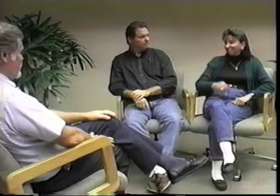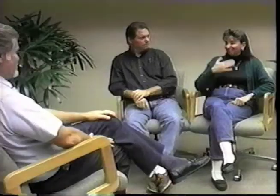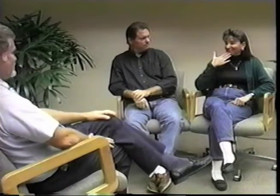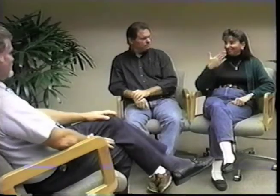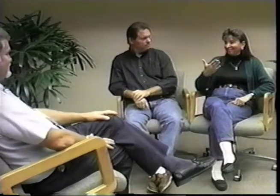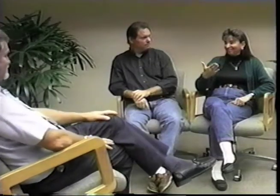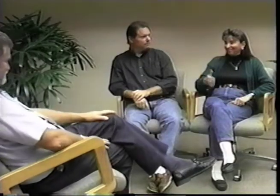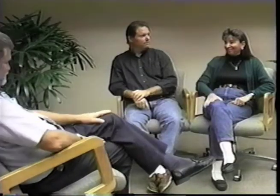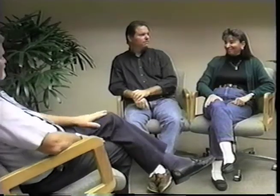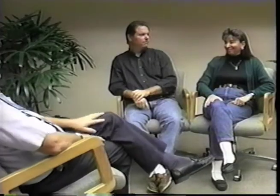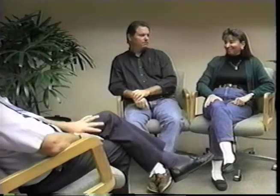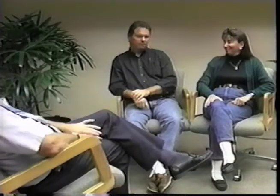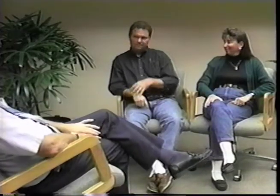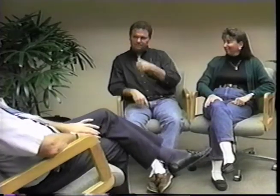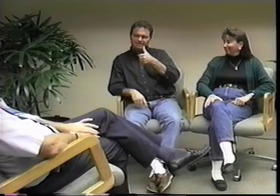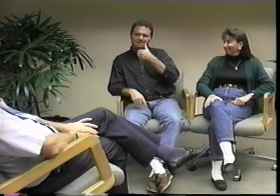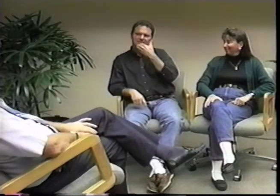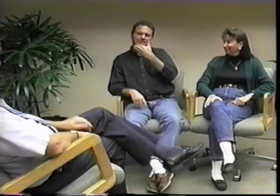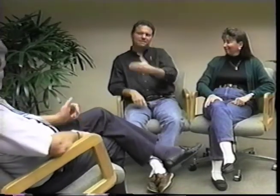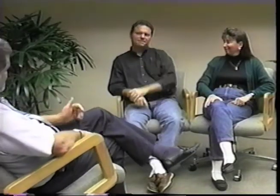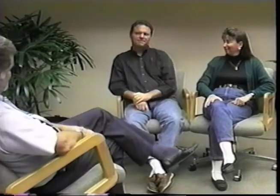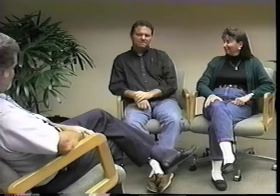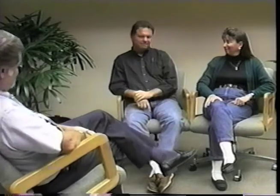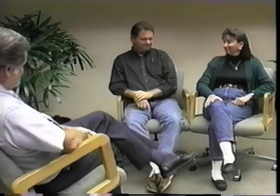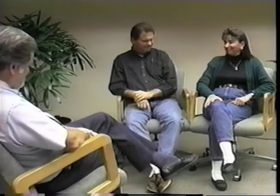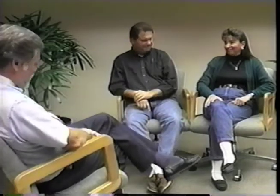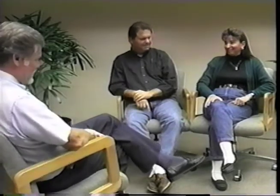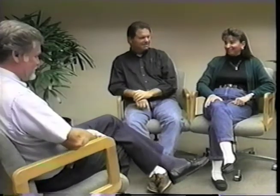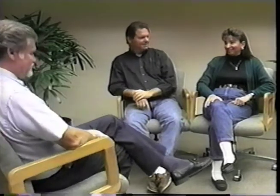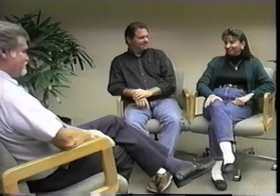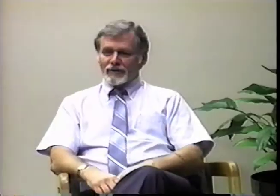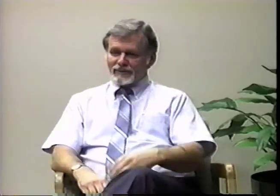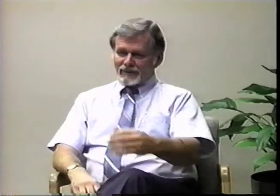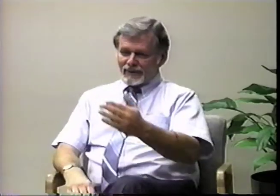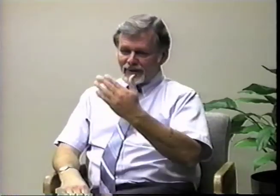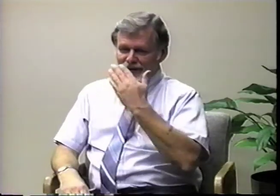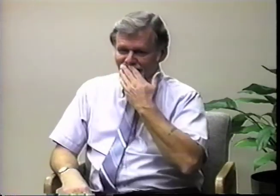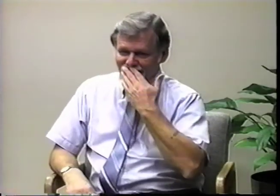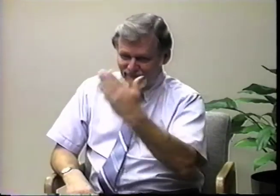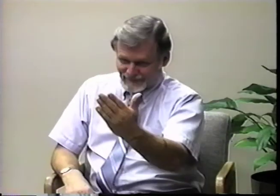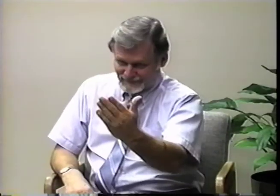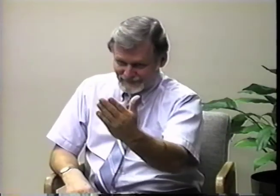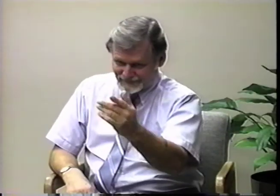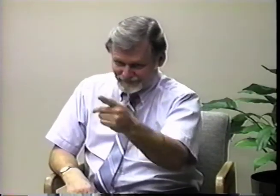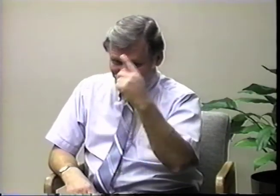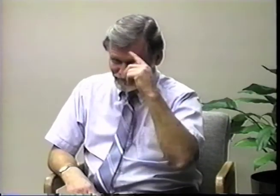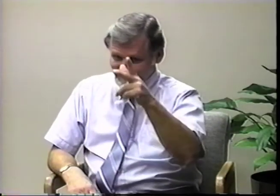Thank you. Great, thanks.